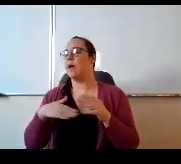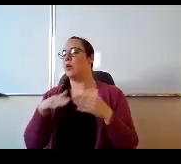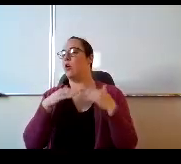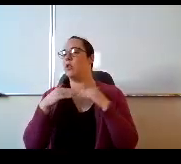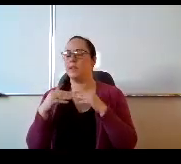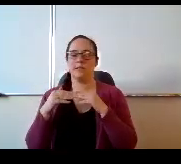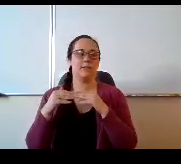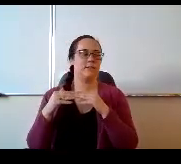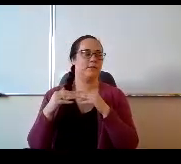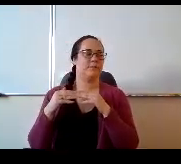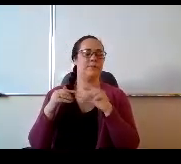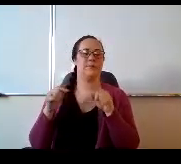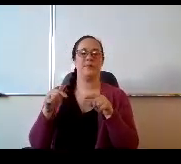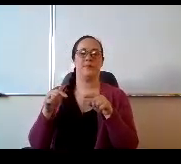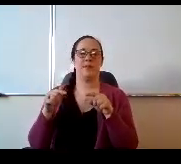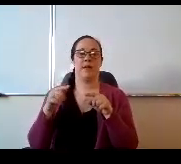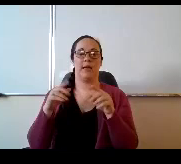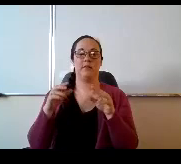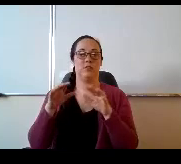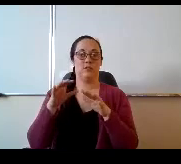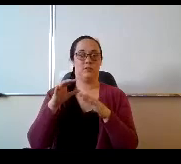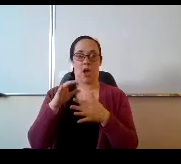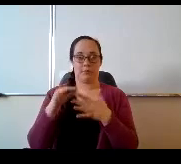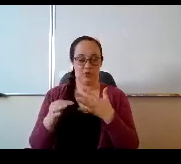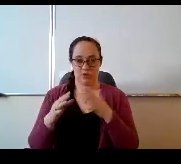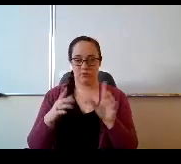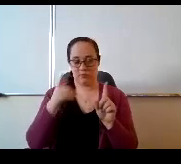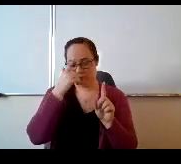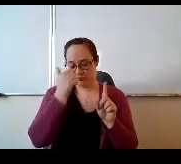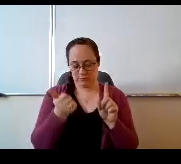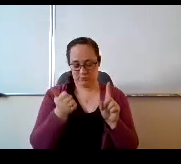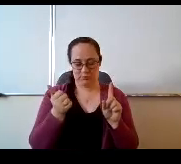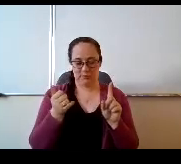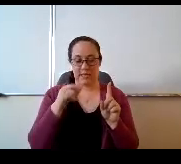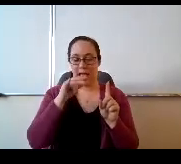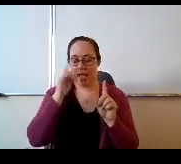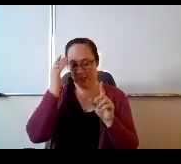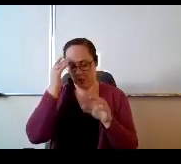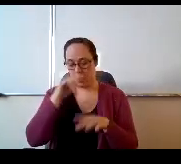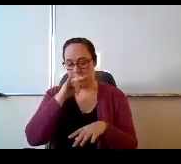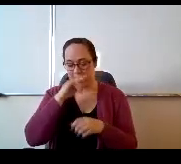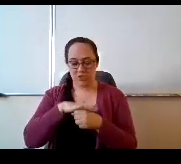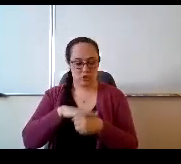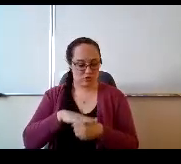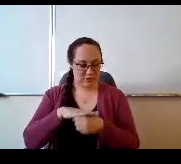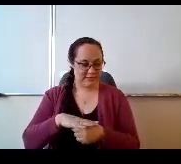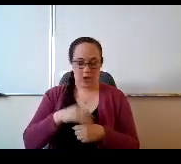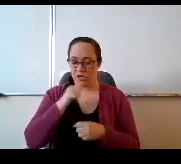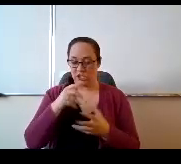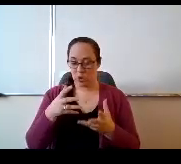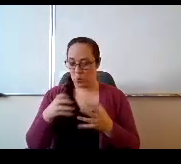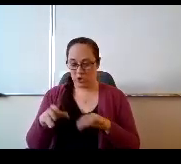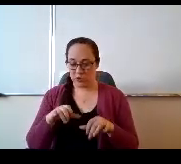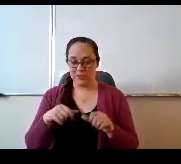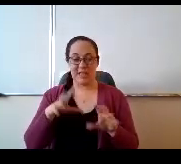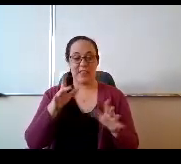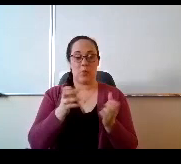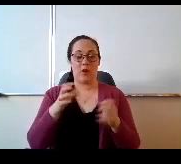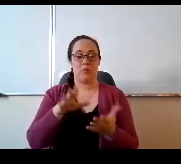This is totally optional. If he had of kids are are stressed out and and don't want to do this and want to retake the course